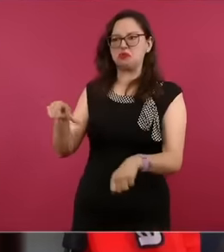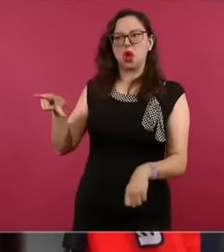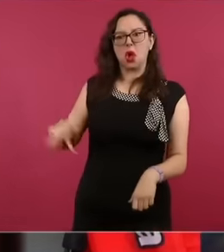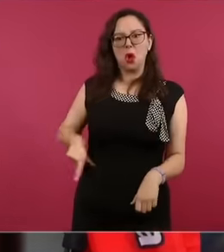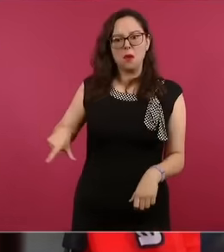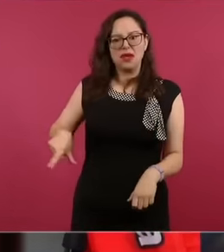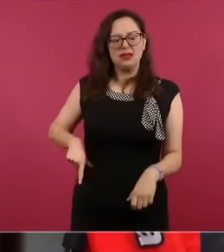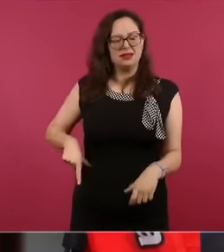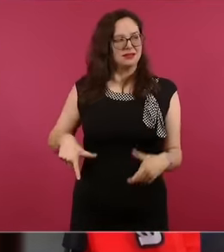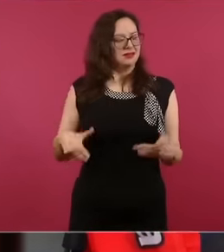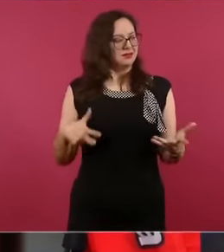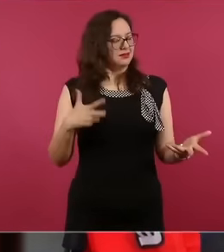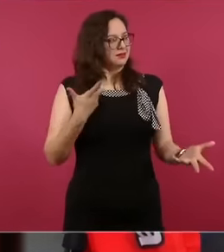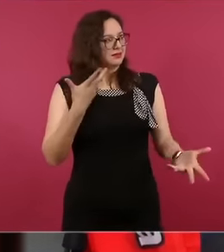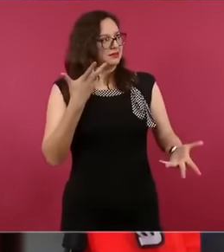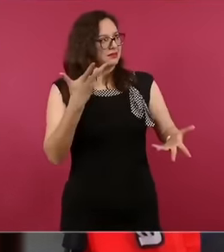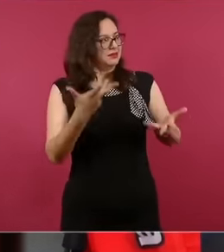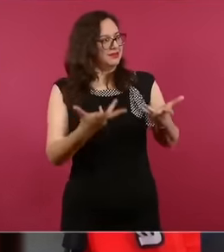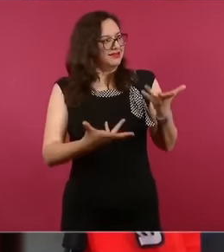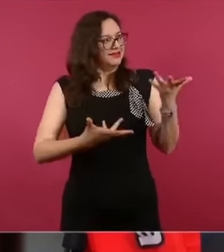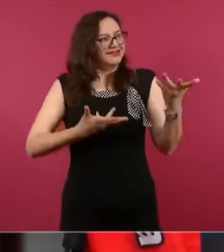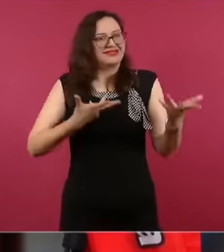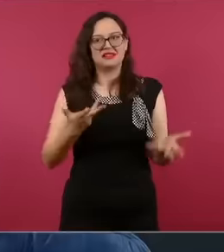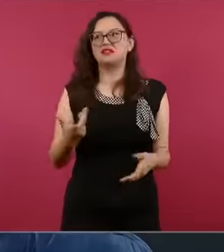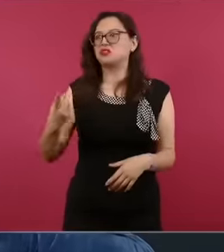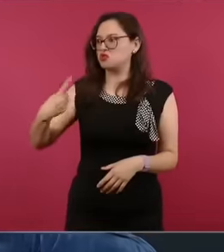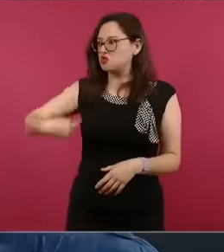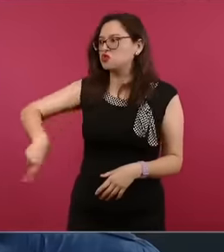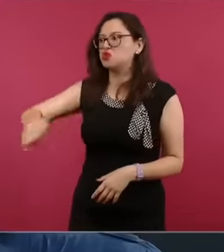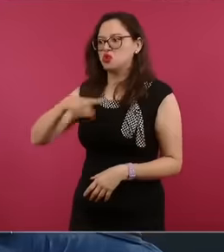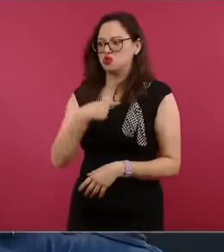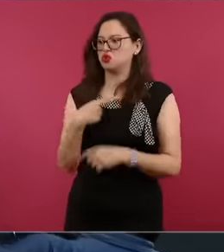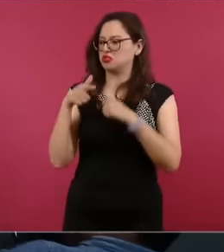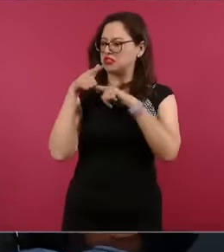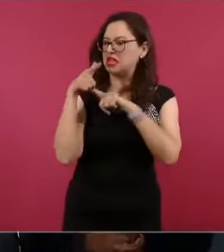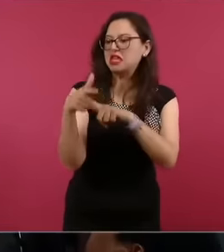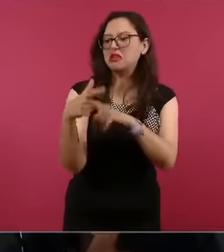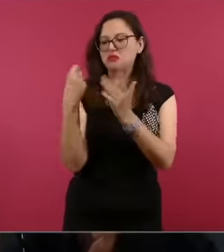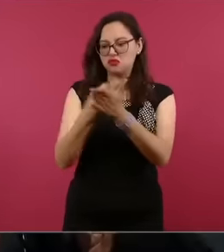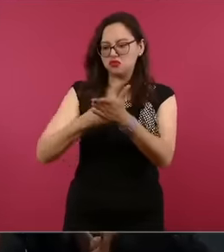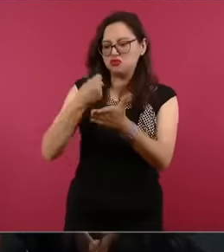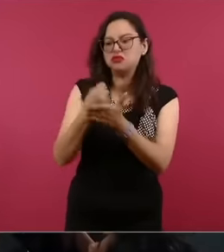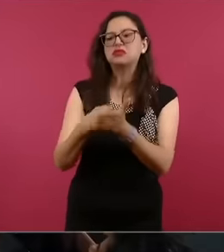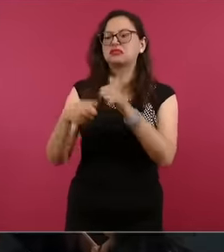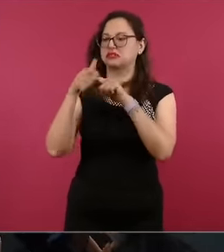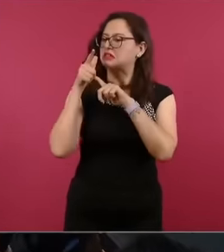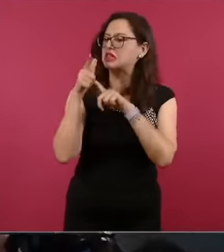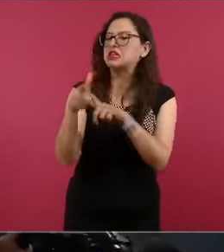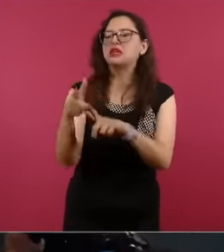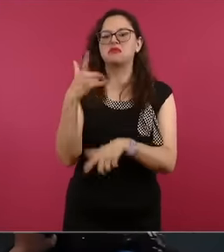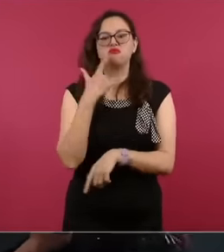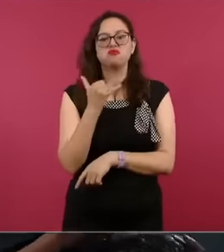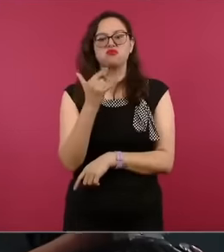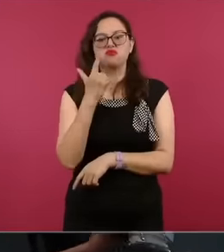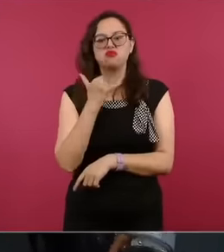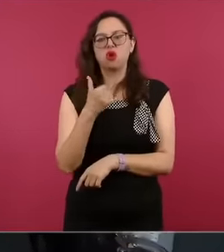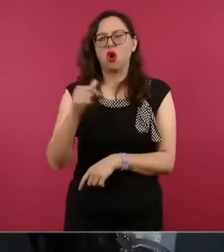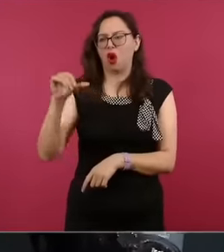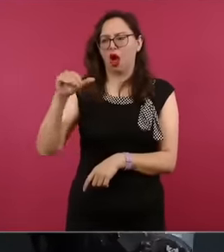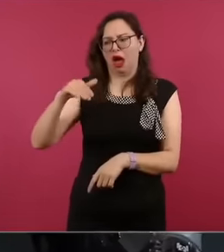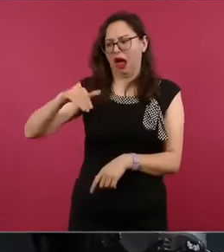he just said and it is very true not within in our country Eh ya la la the people who